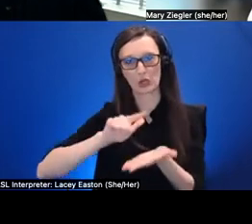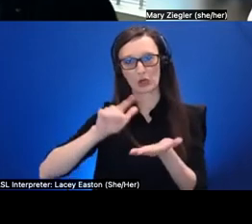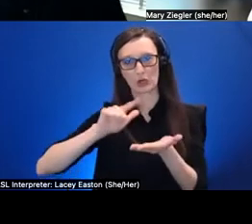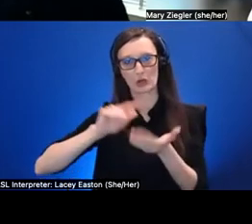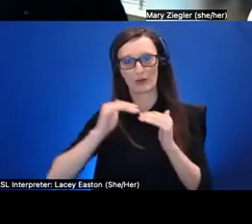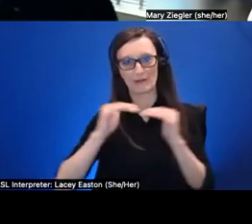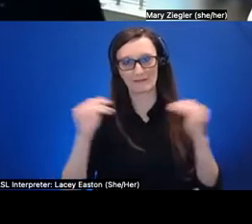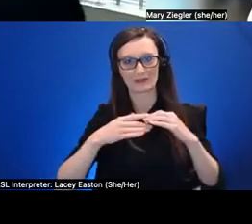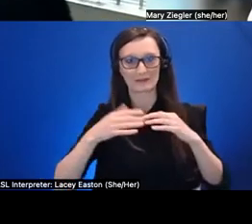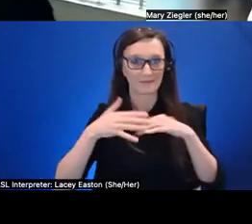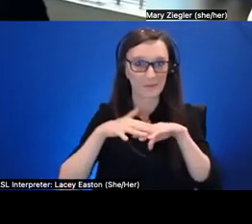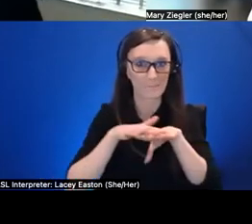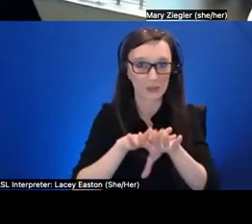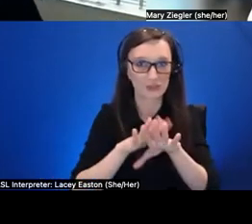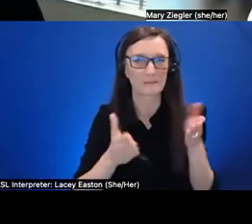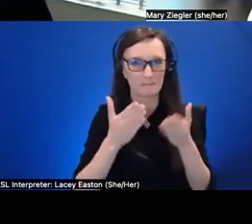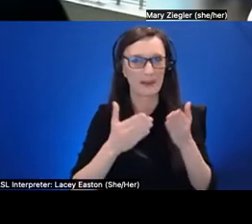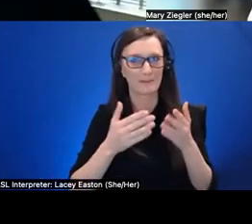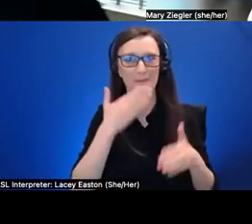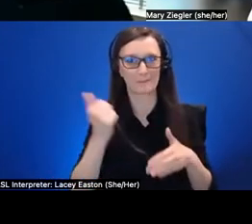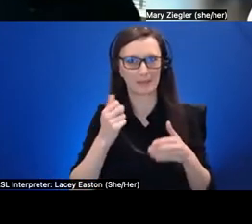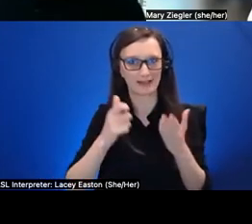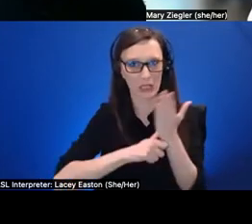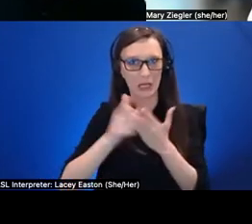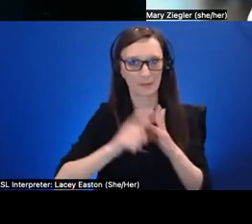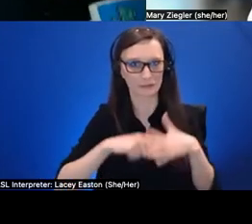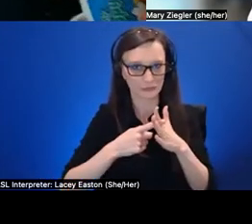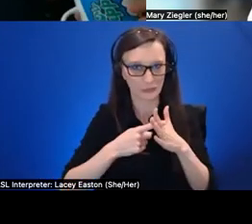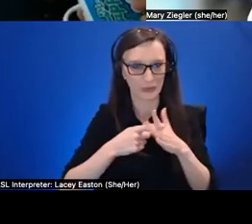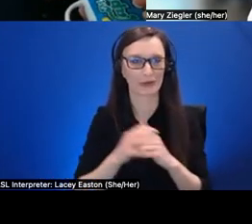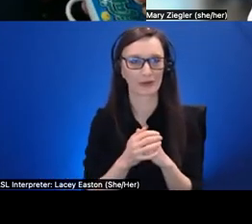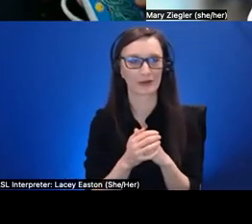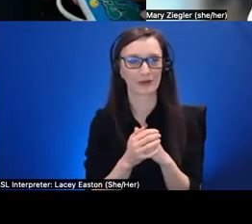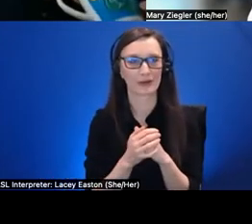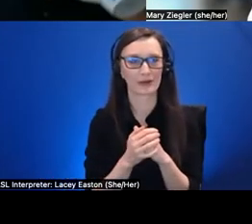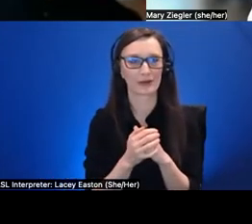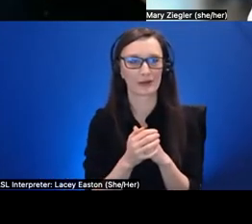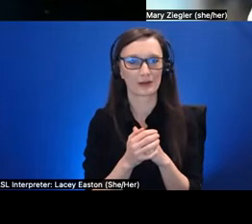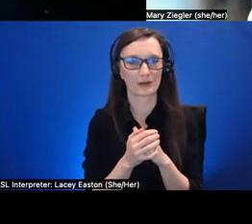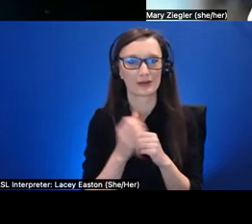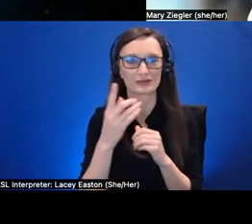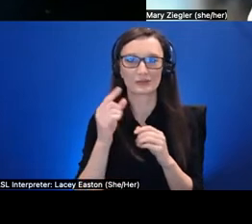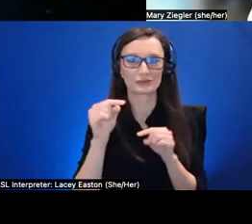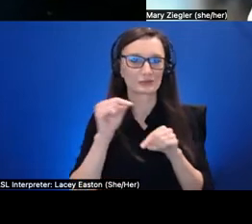might be the default in some cases um so just getting back to the initial question